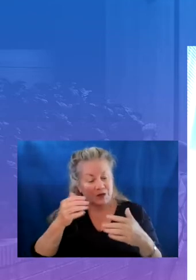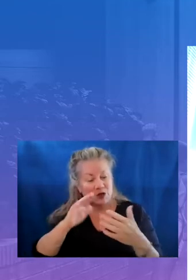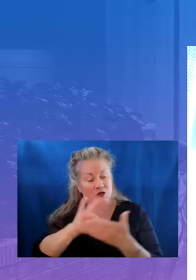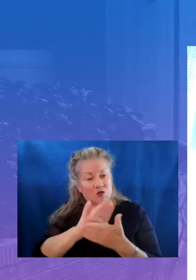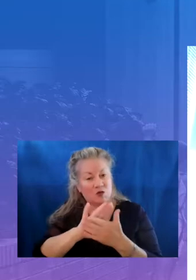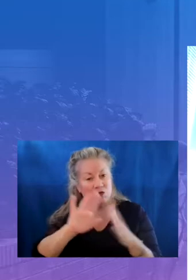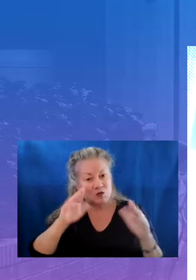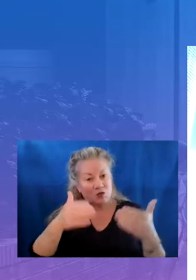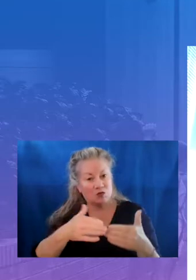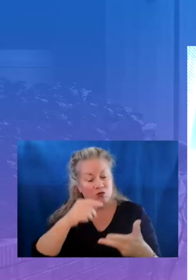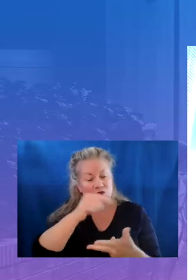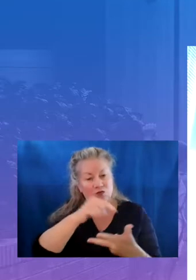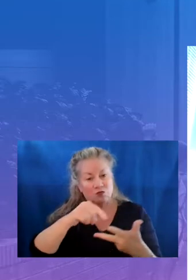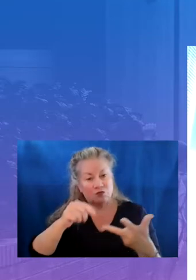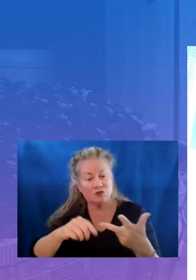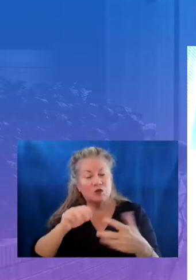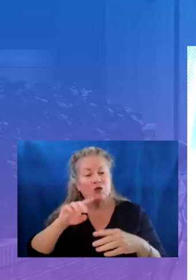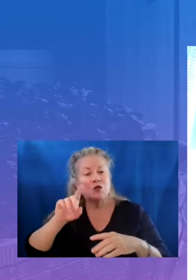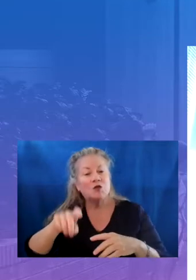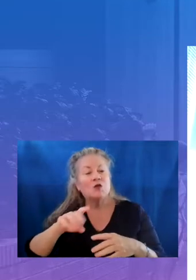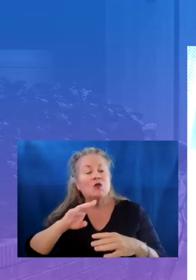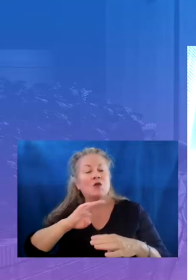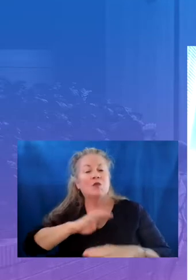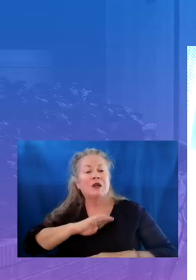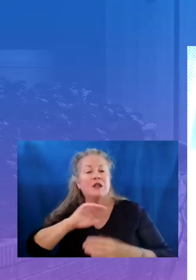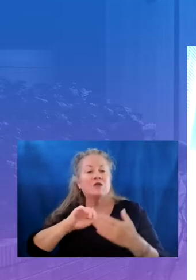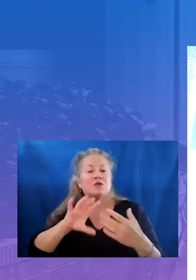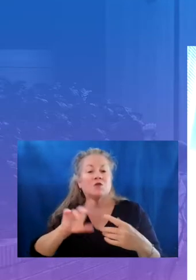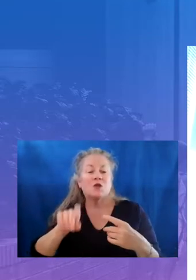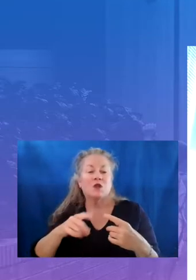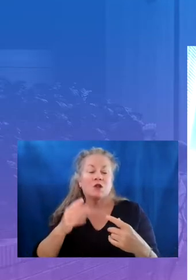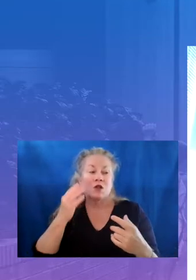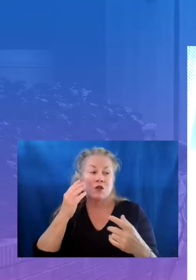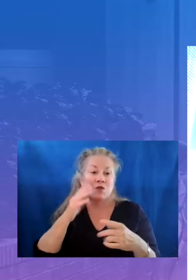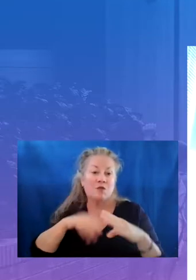to meet students where they are and build on their knowledge for example school districts can